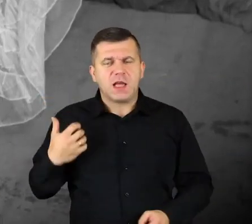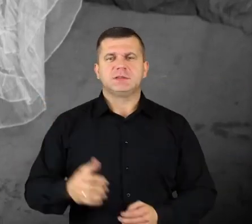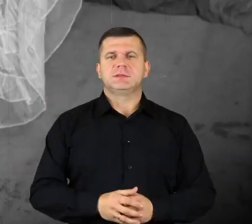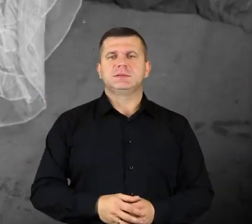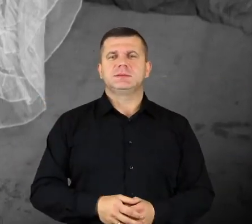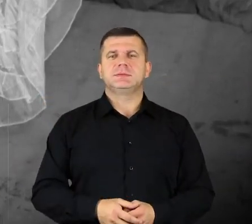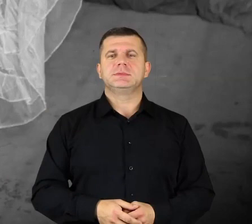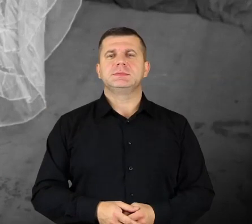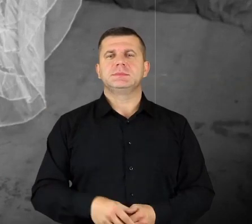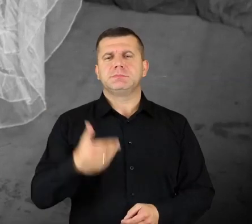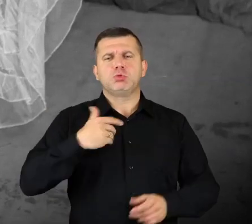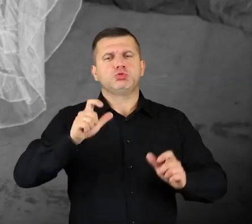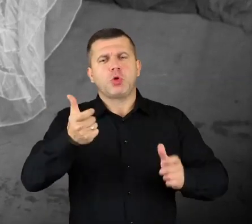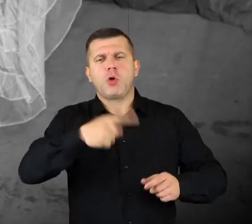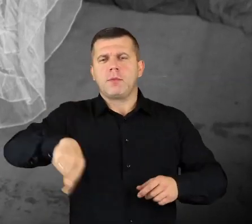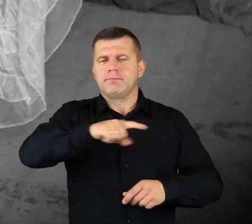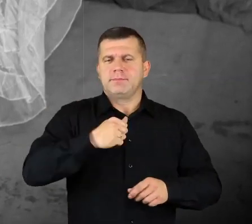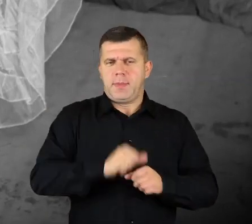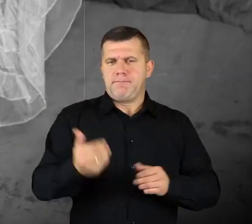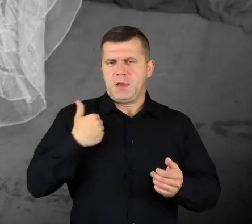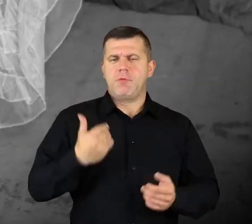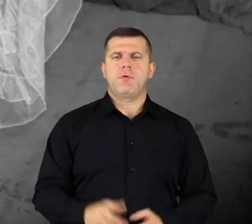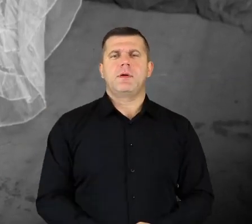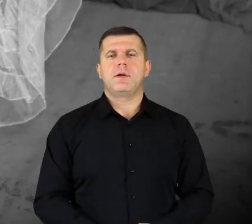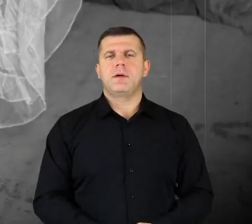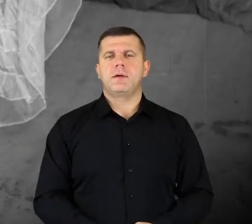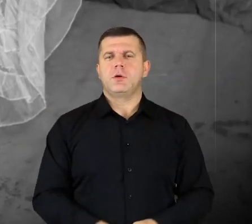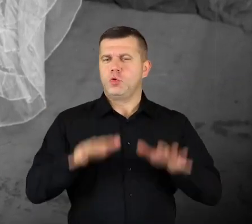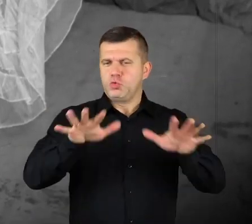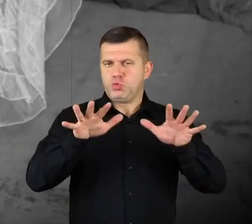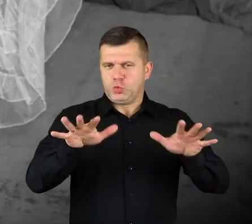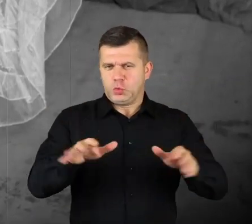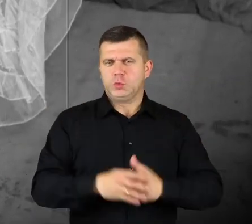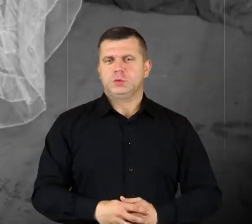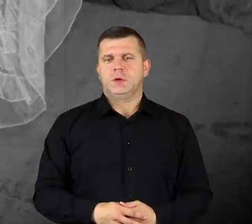And since we’re involved here, well, also a lot.